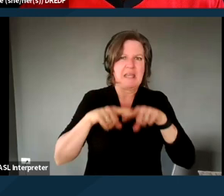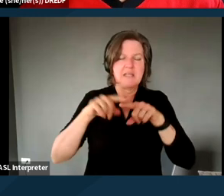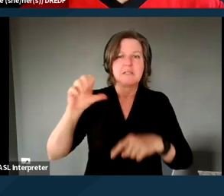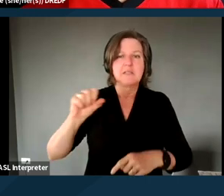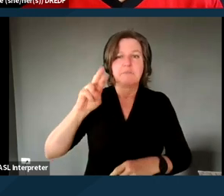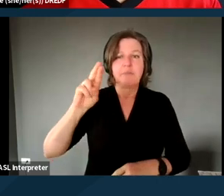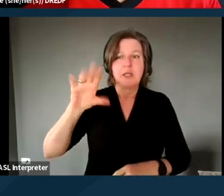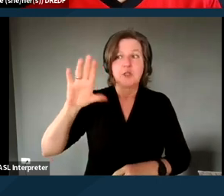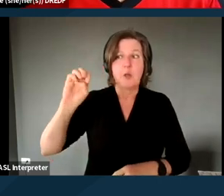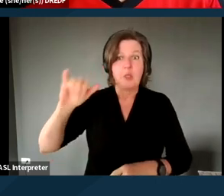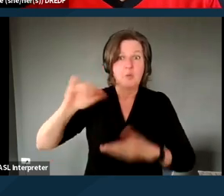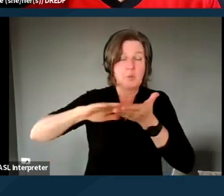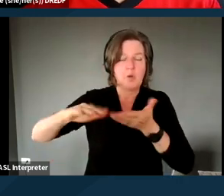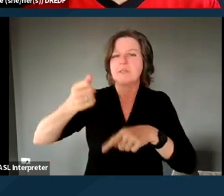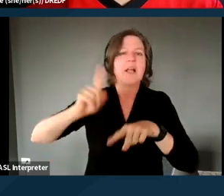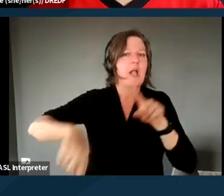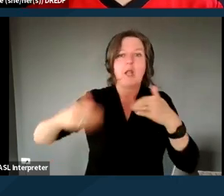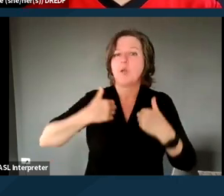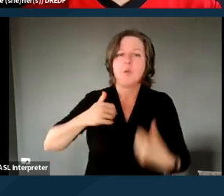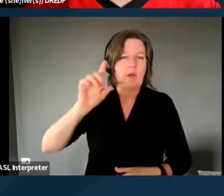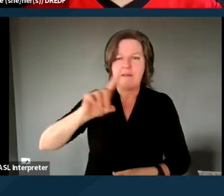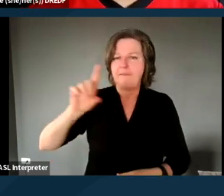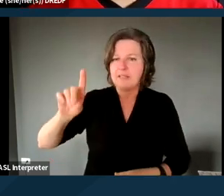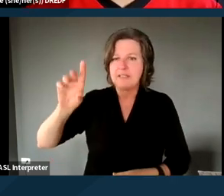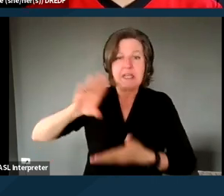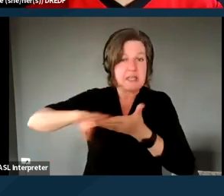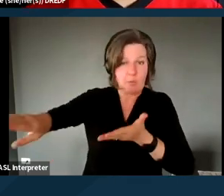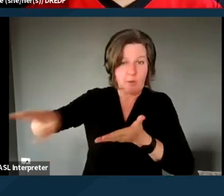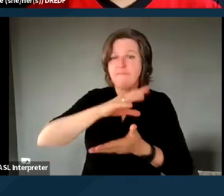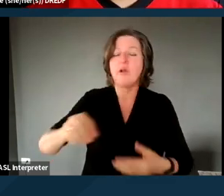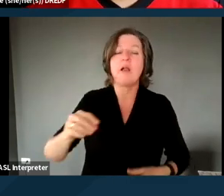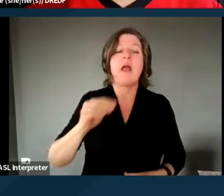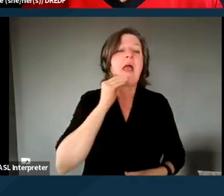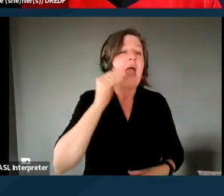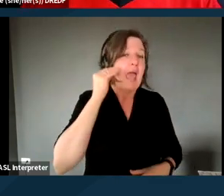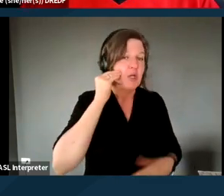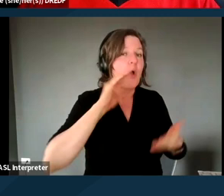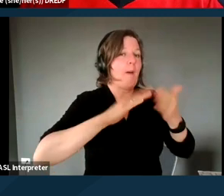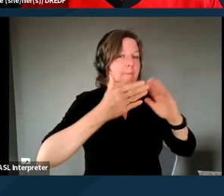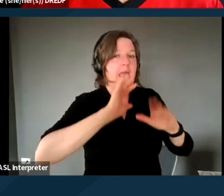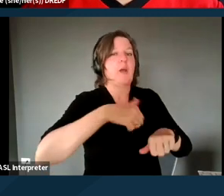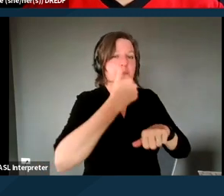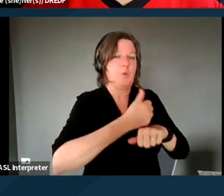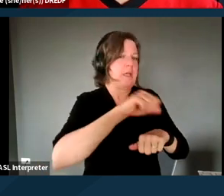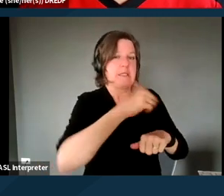Like, you couldn't be on a DD waiver and a home and community-based alternative waiver, for example.